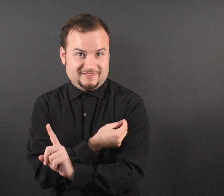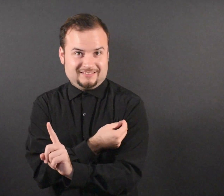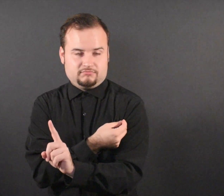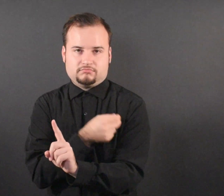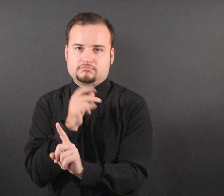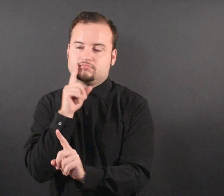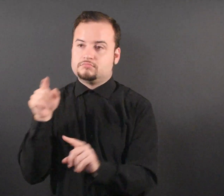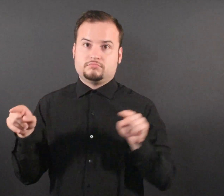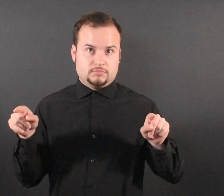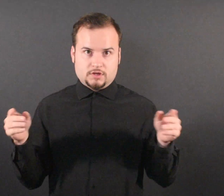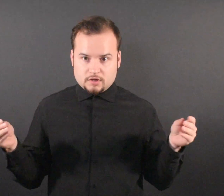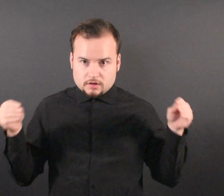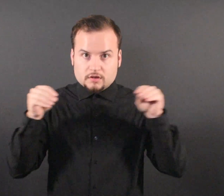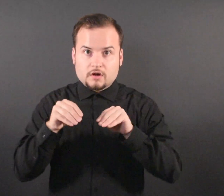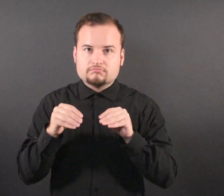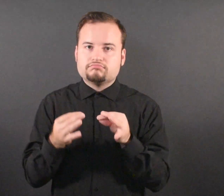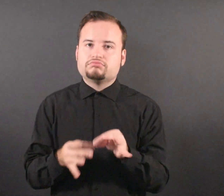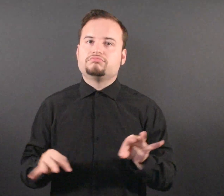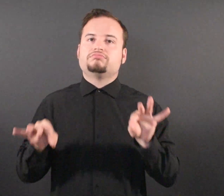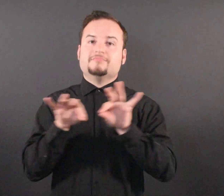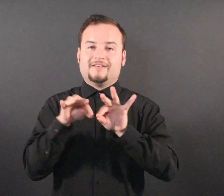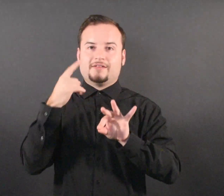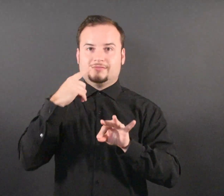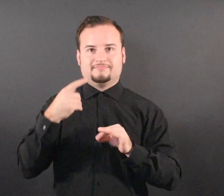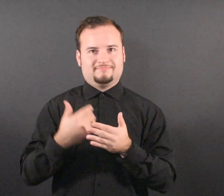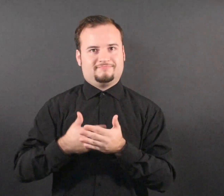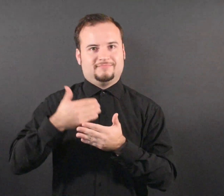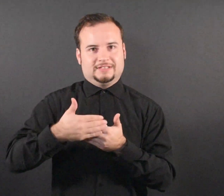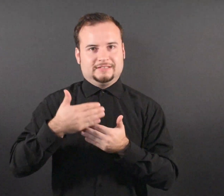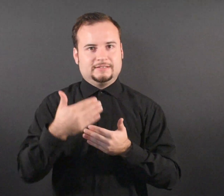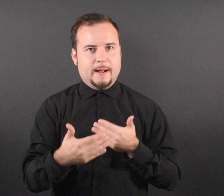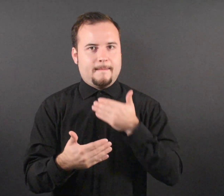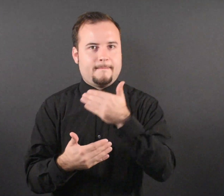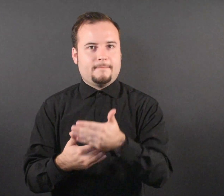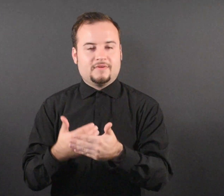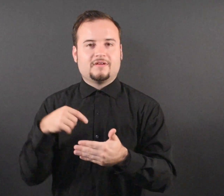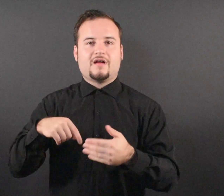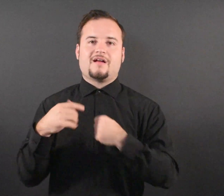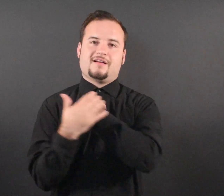are critical next steps forward in our country’s vaccination program—a